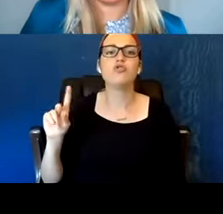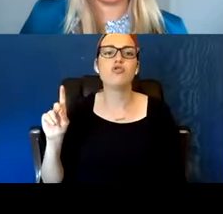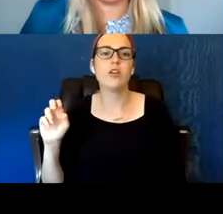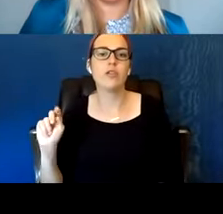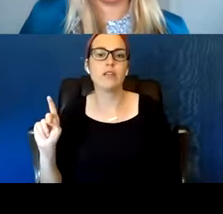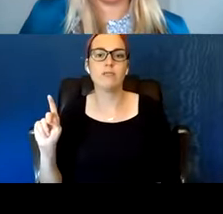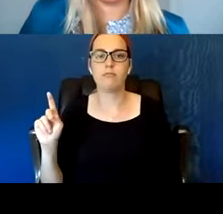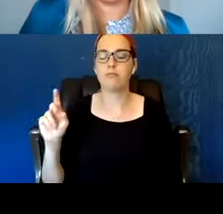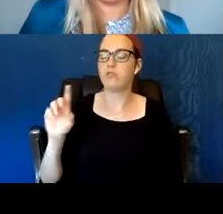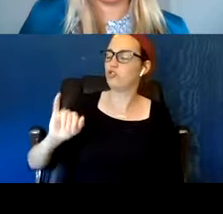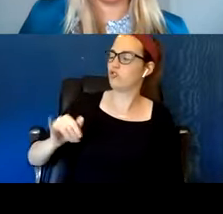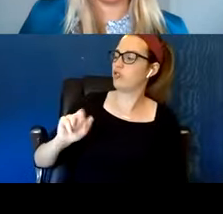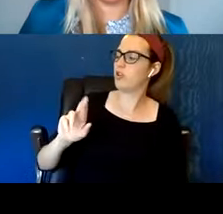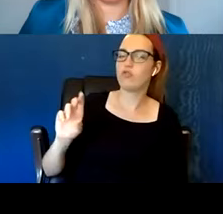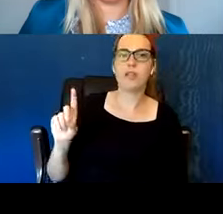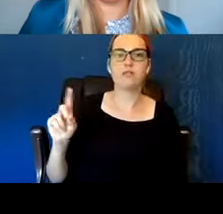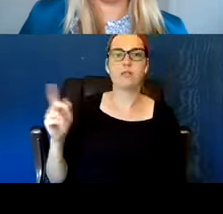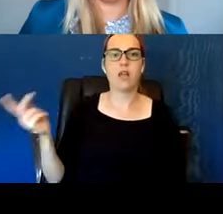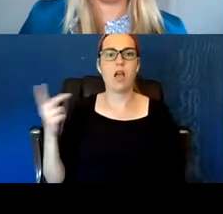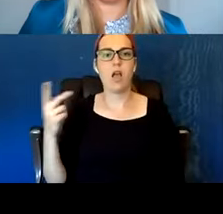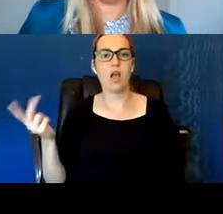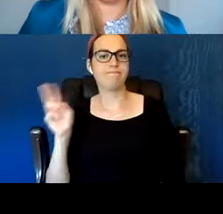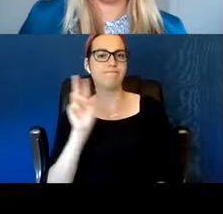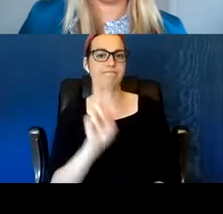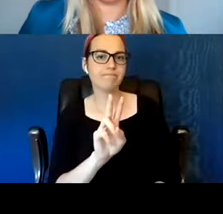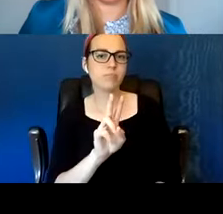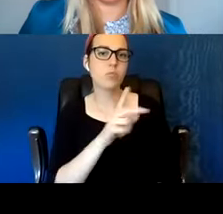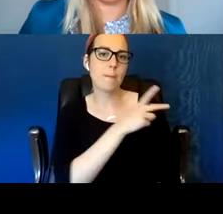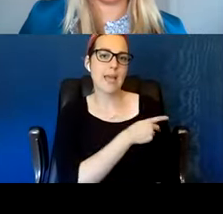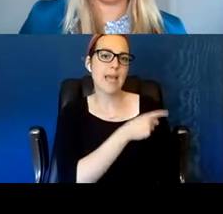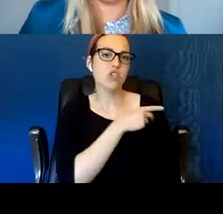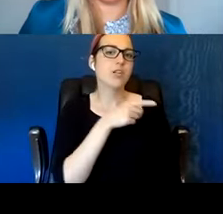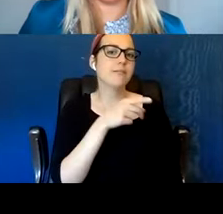But I think after three months of constantly going and meeting with him,